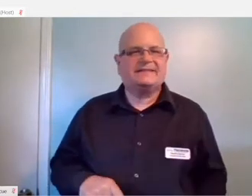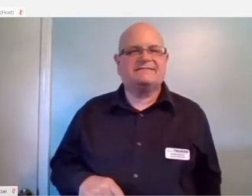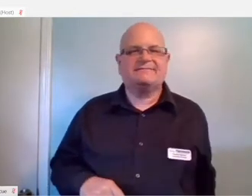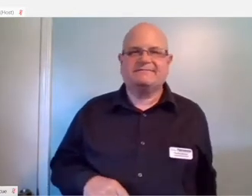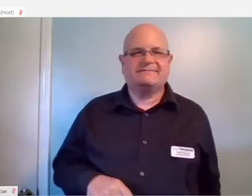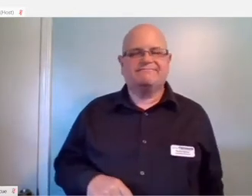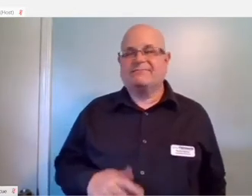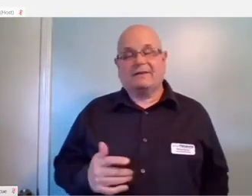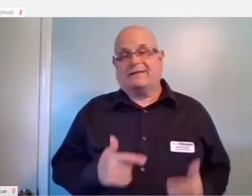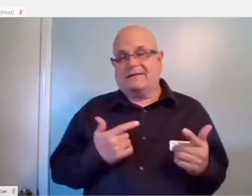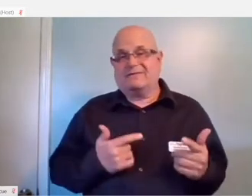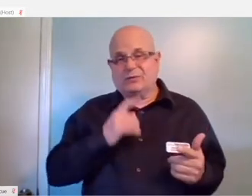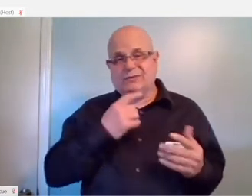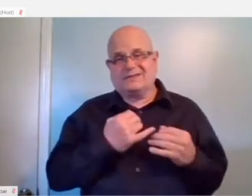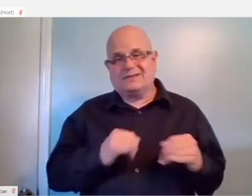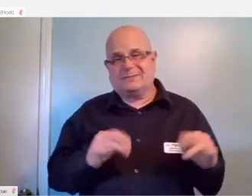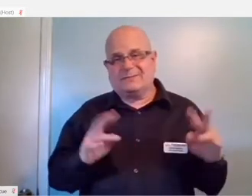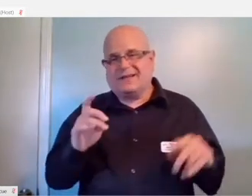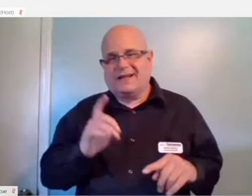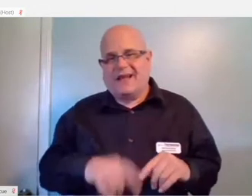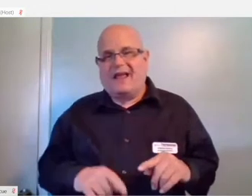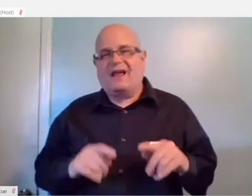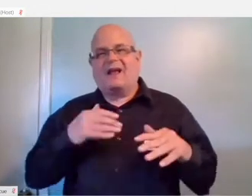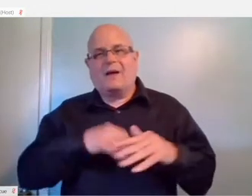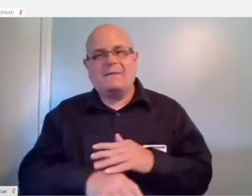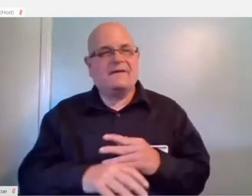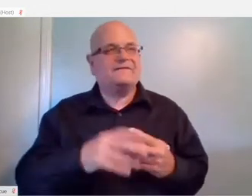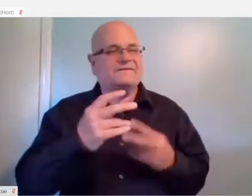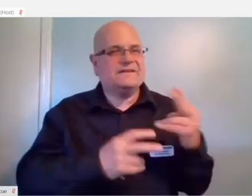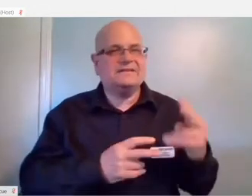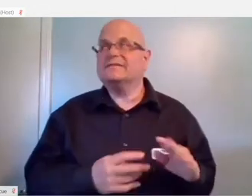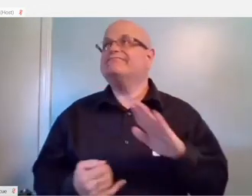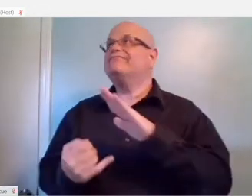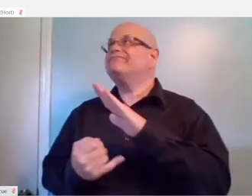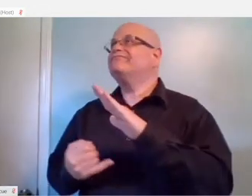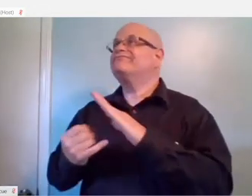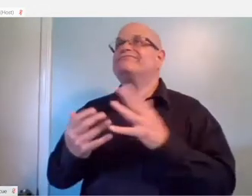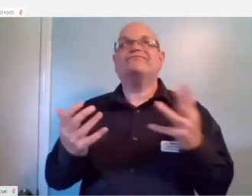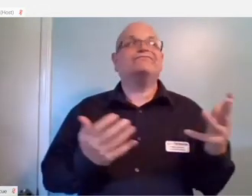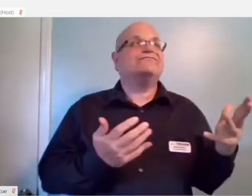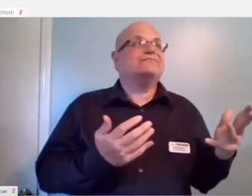living on their own really. People aren't able to come in and visit. You know, they're just very socially isolated.